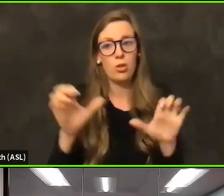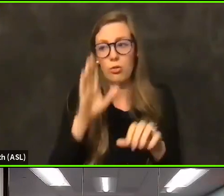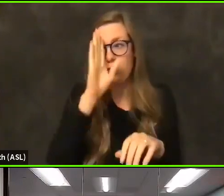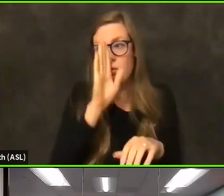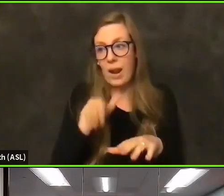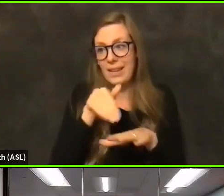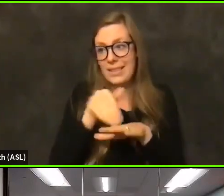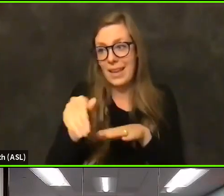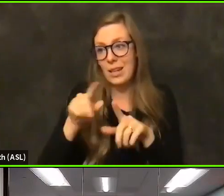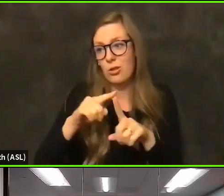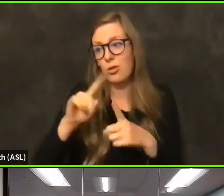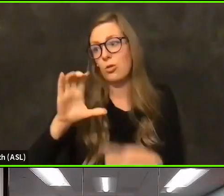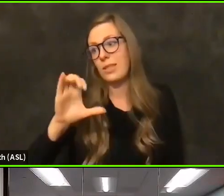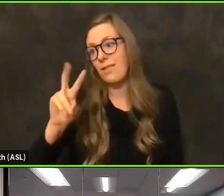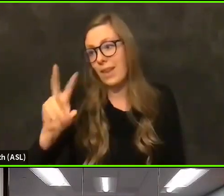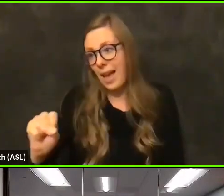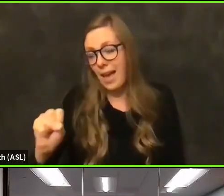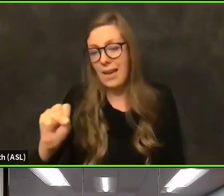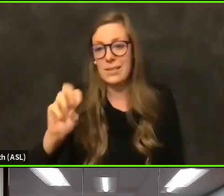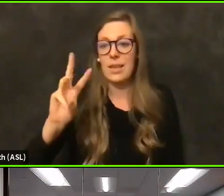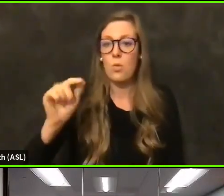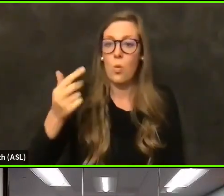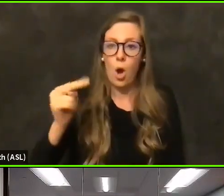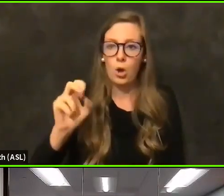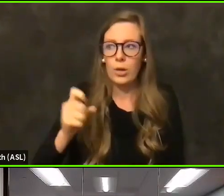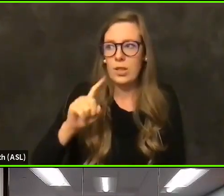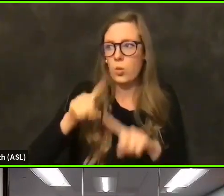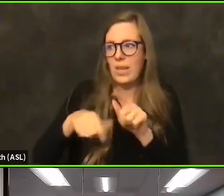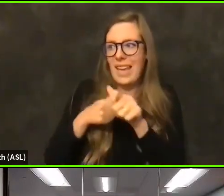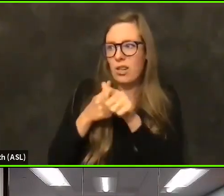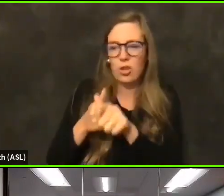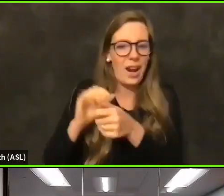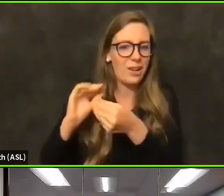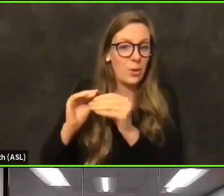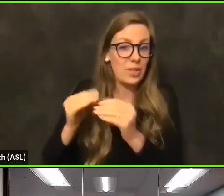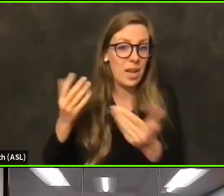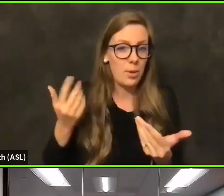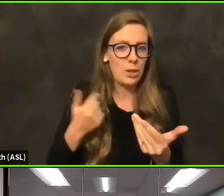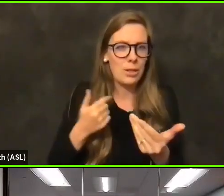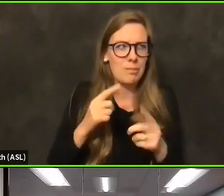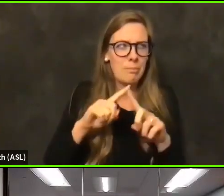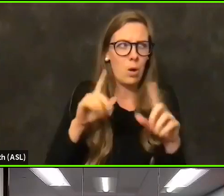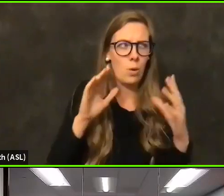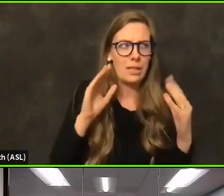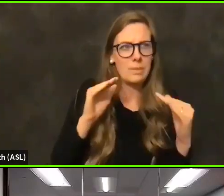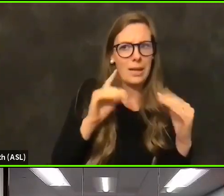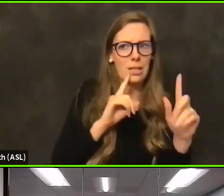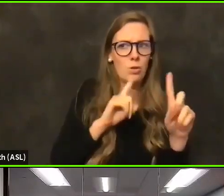that Walgreens and others, and we can't track those, but we're expected to report back just in time to support their efforts.